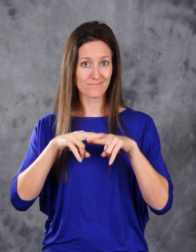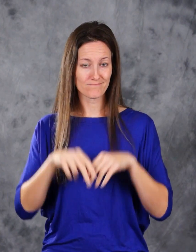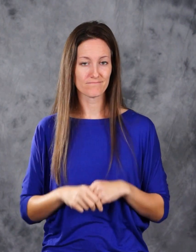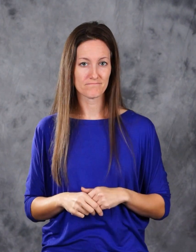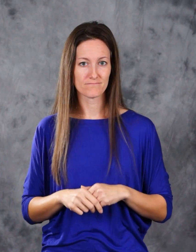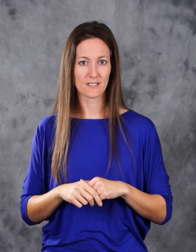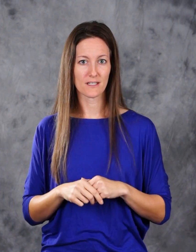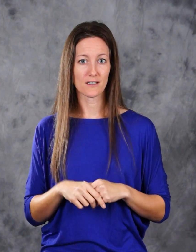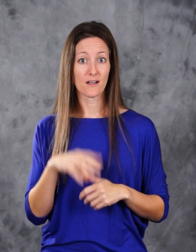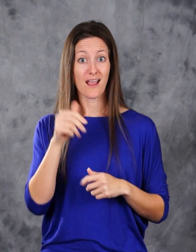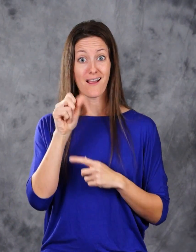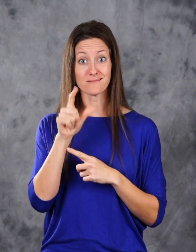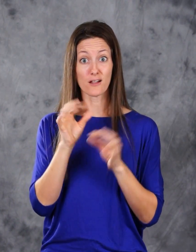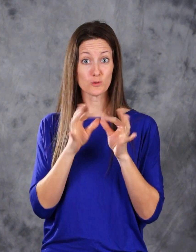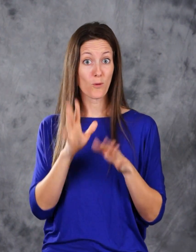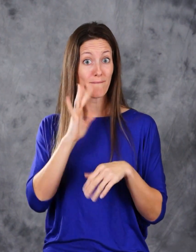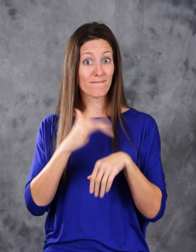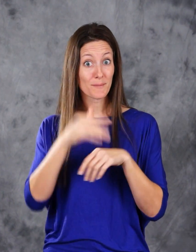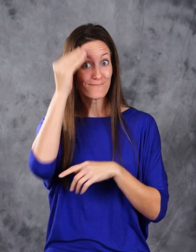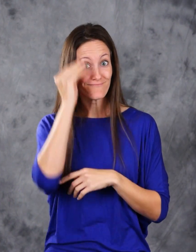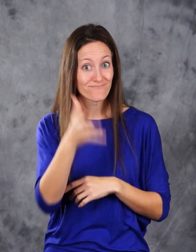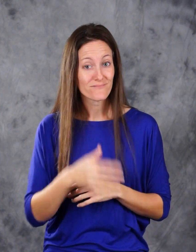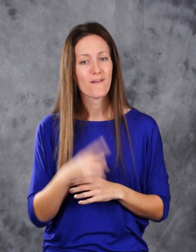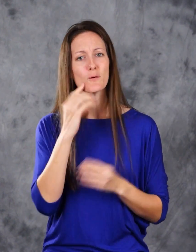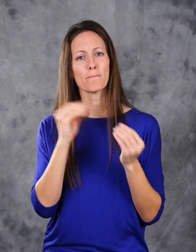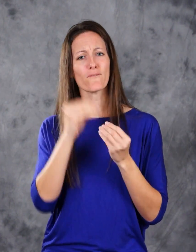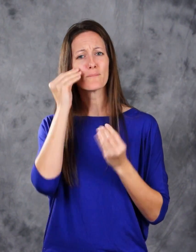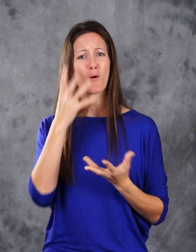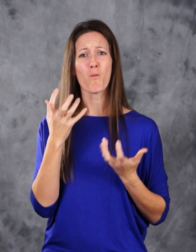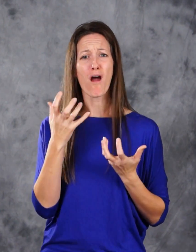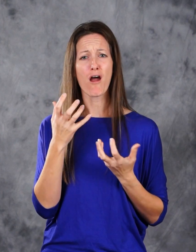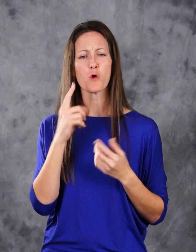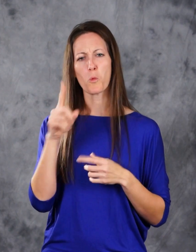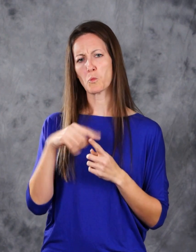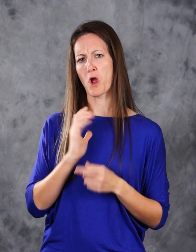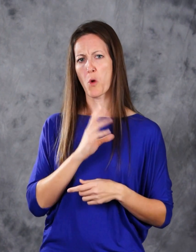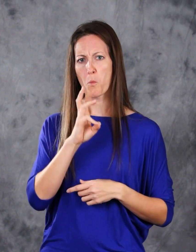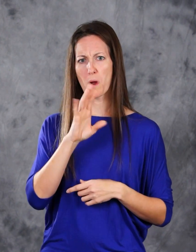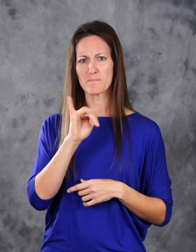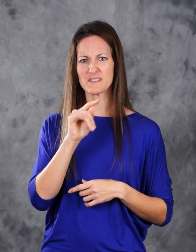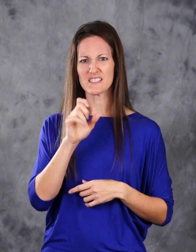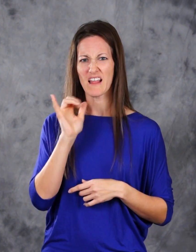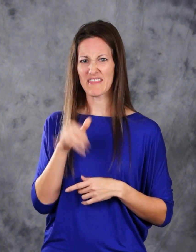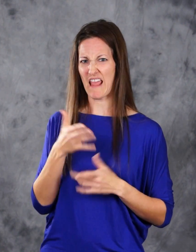ASL interpreters will be available. Learn more at mn.gov/careers.